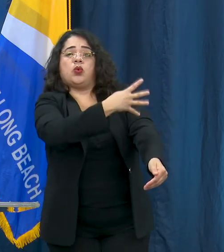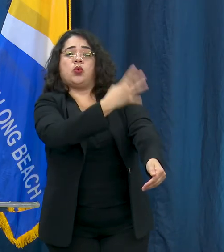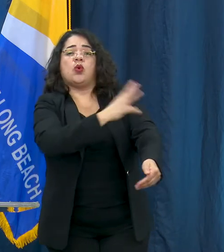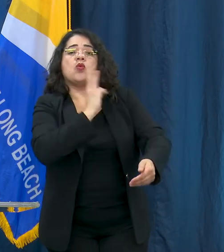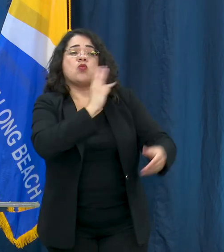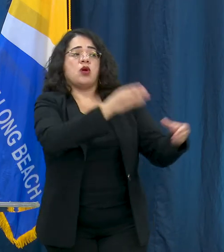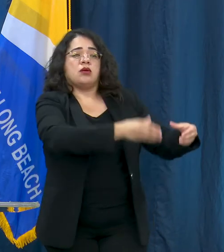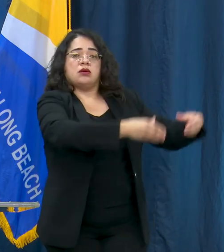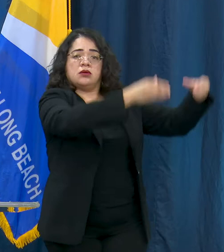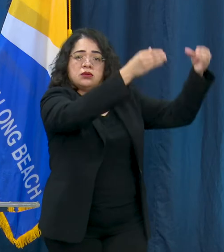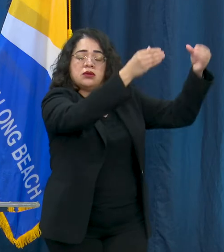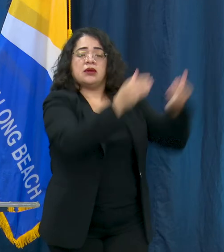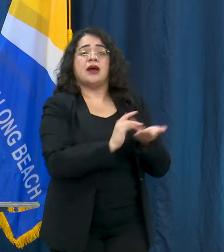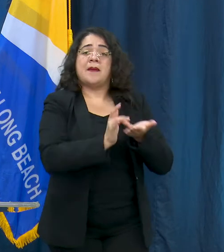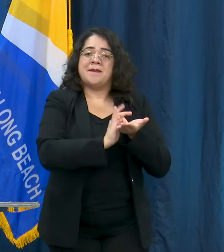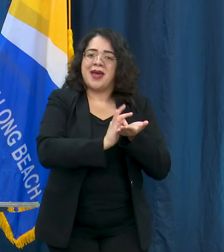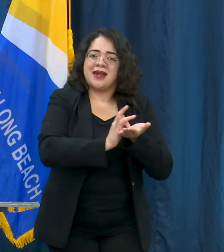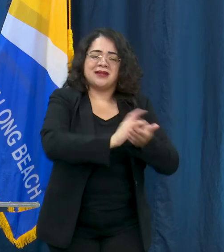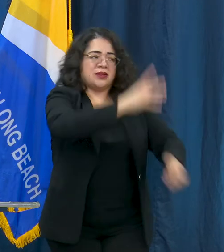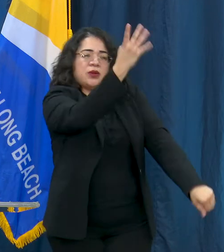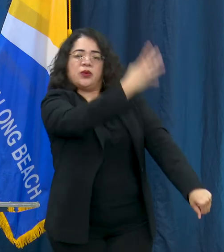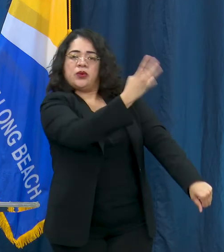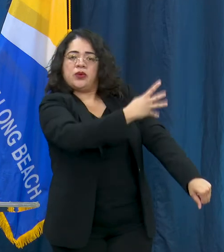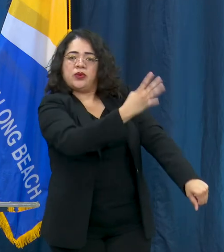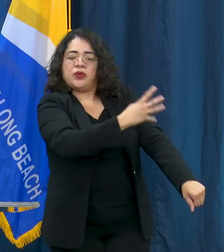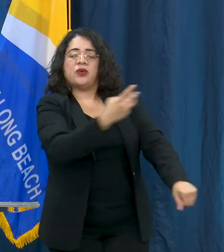use various medicines to treat inflammation.